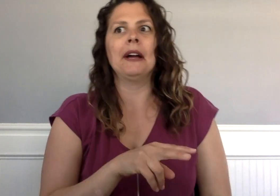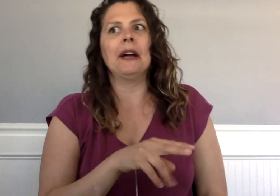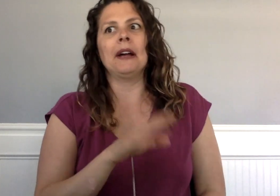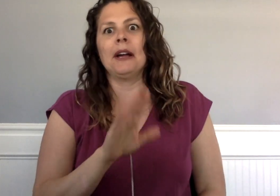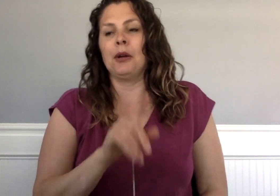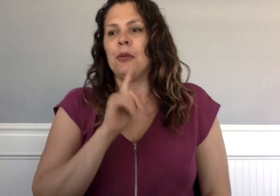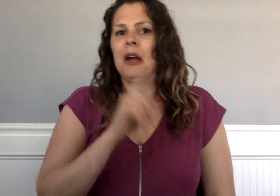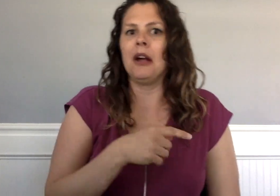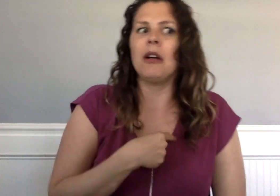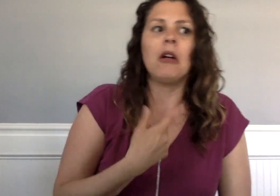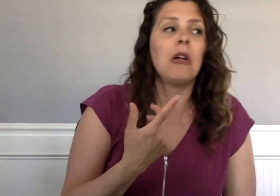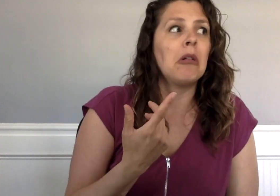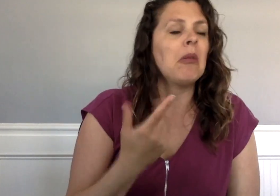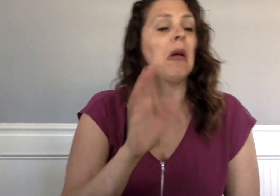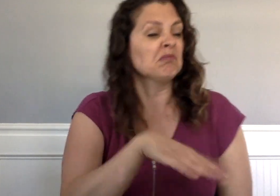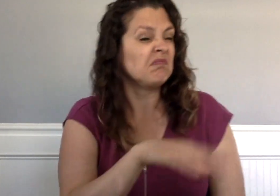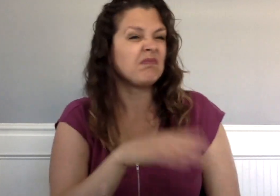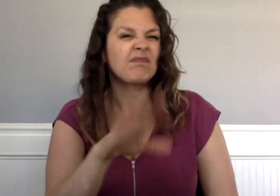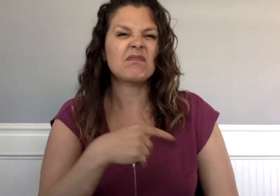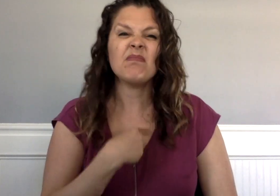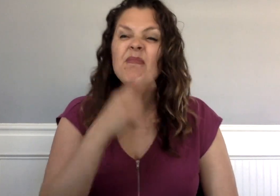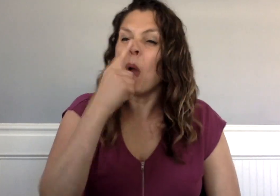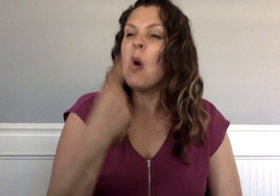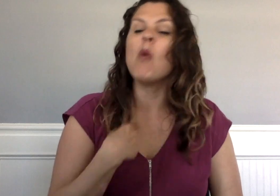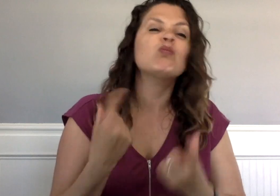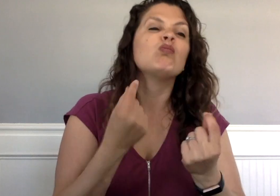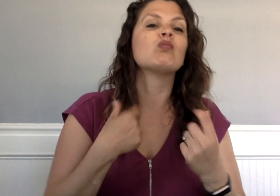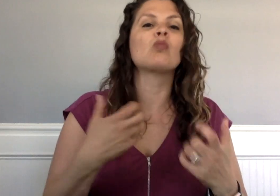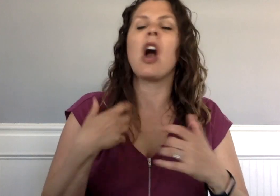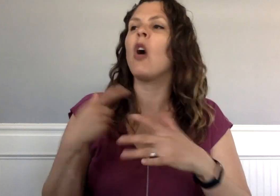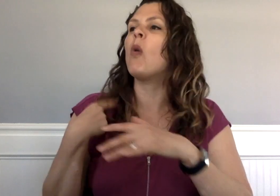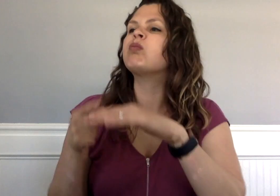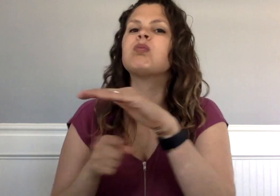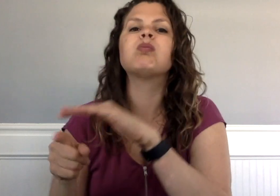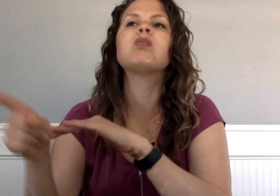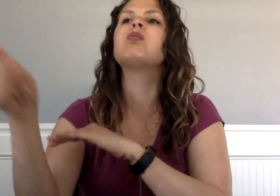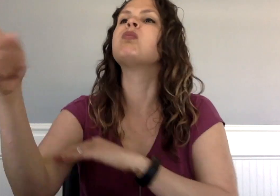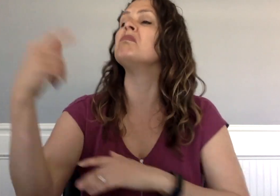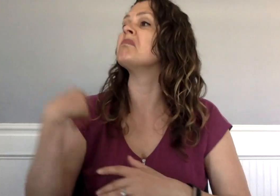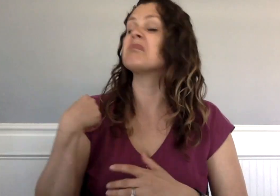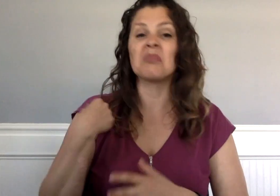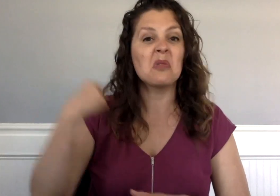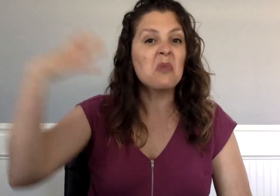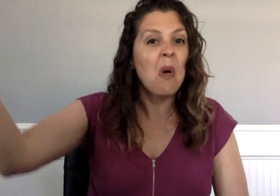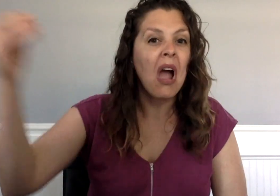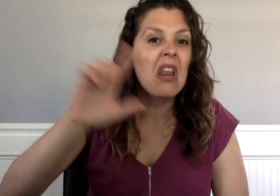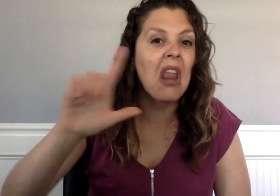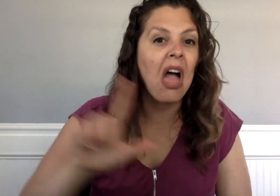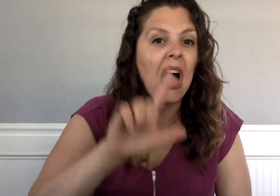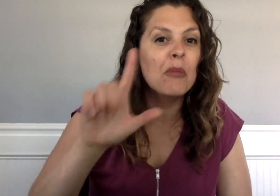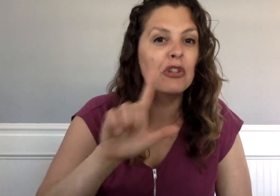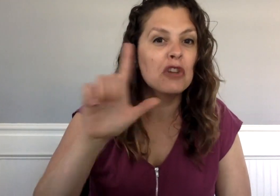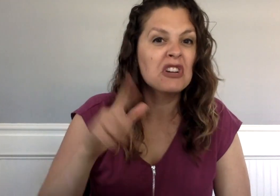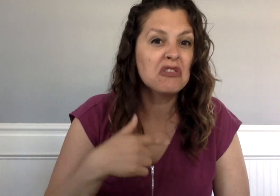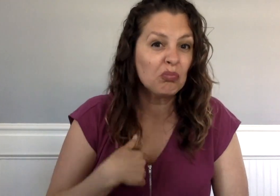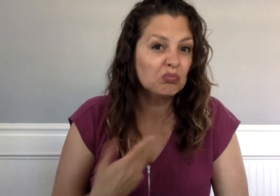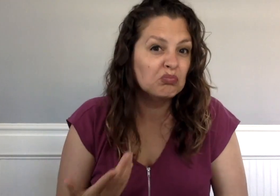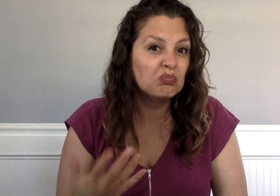Charlie was anxious to see the village. “Can I walk to the library?” he asked.